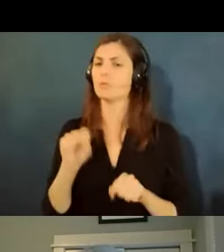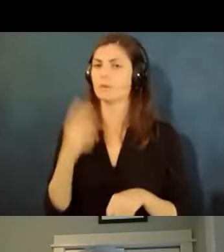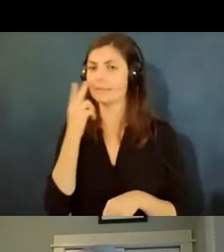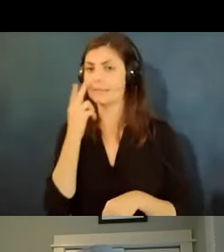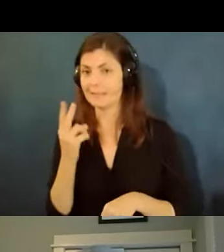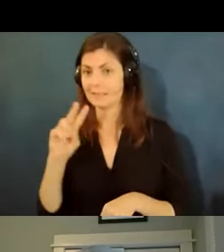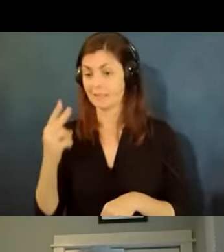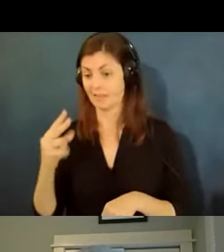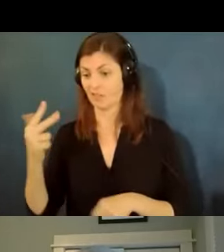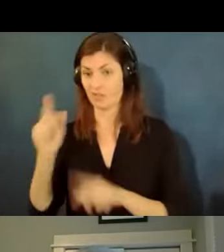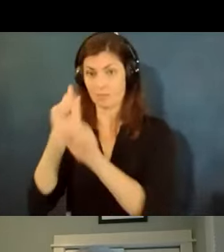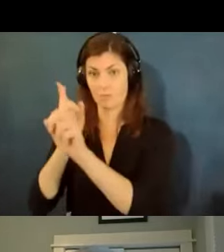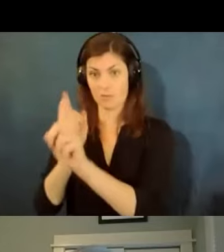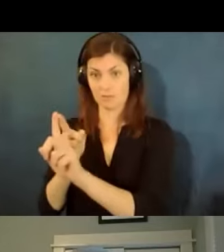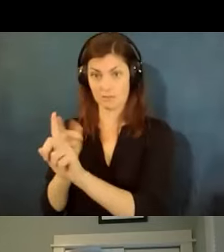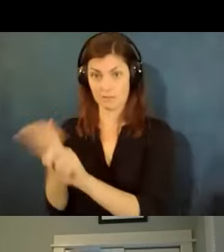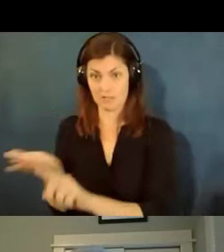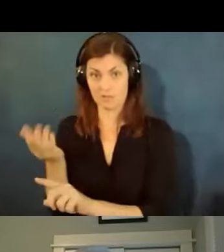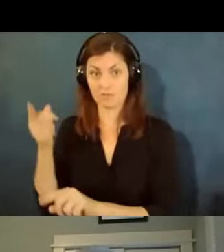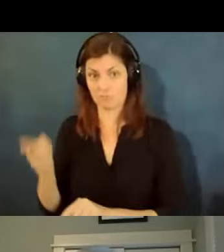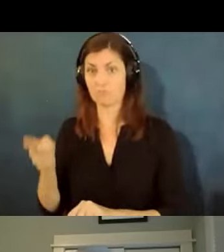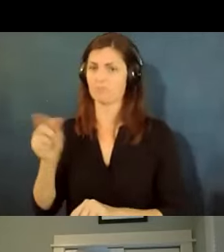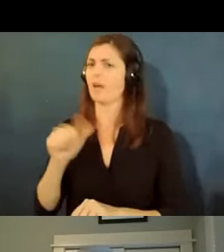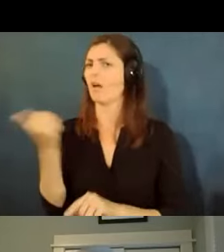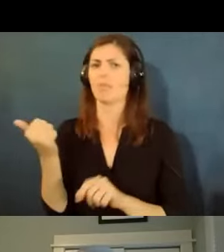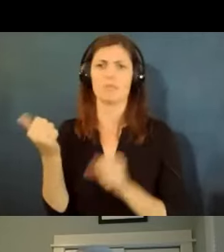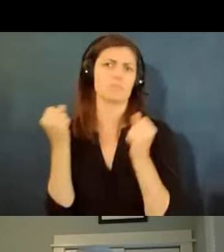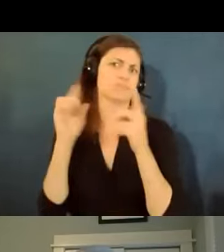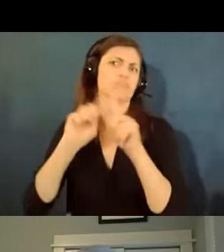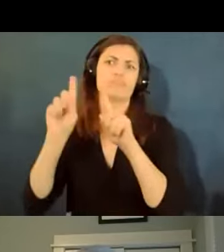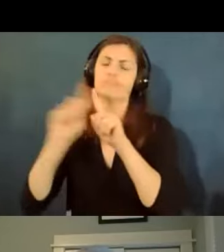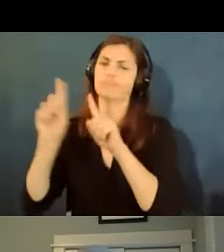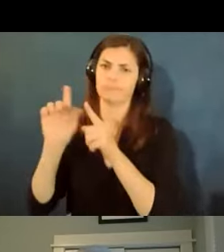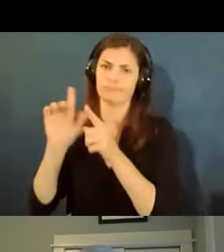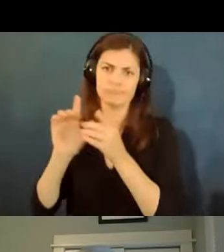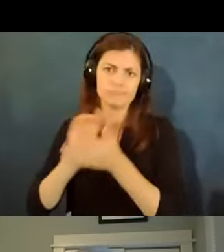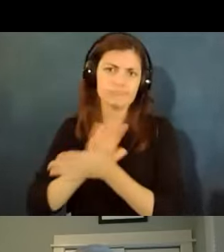third bullet point here but a whole bunch of other handouts about education and different